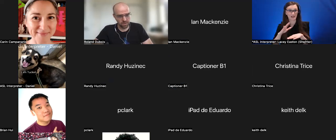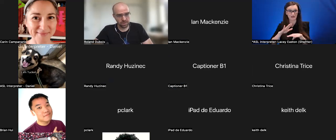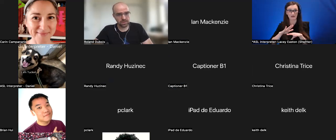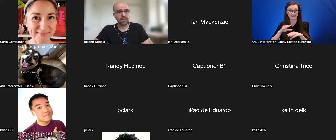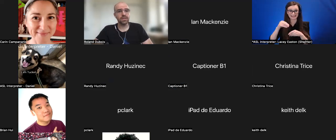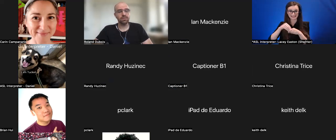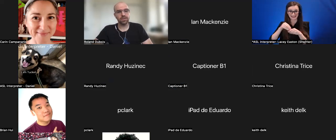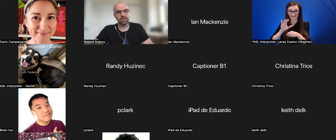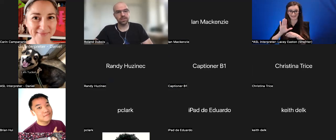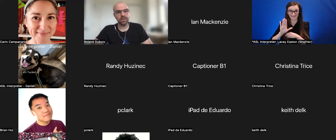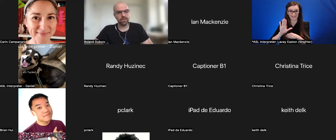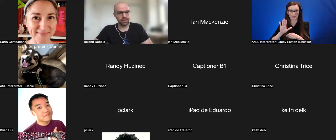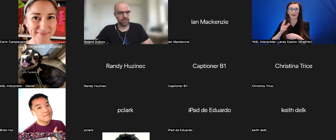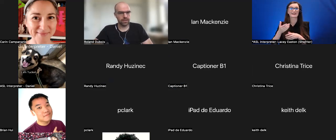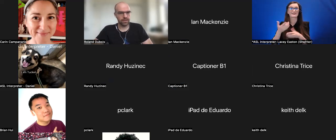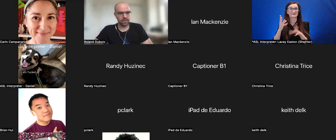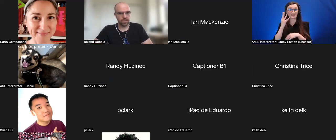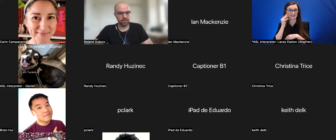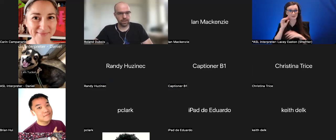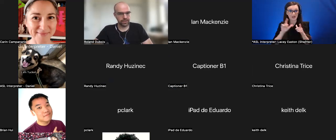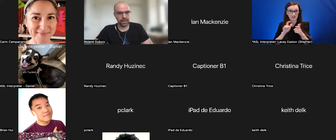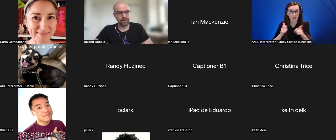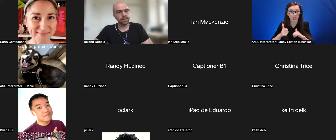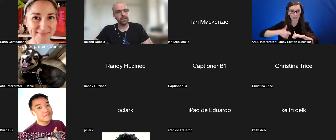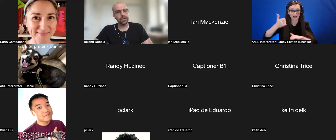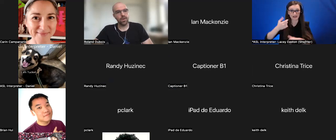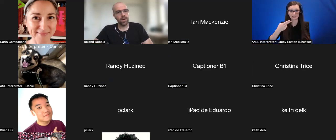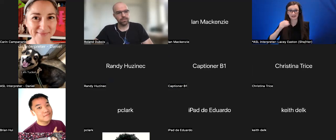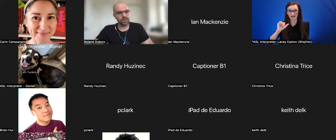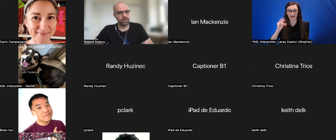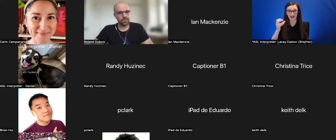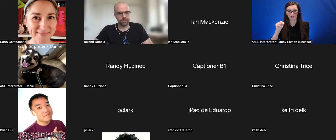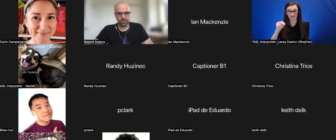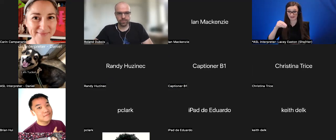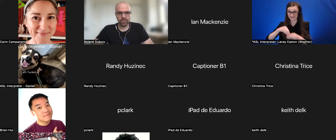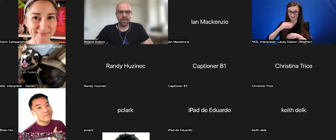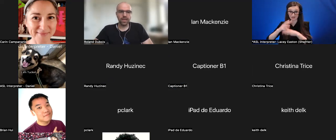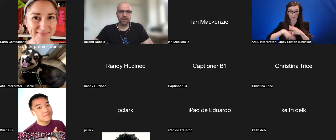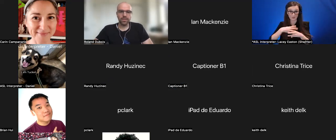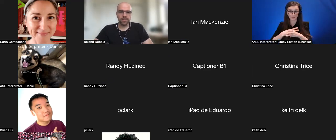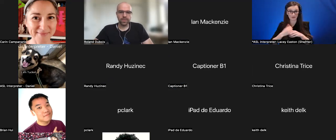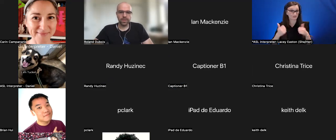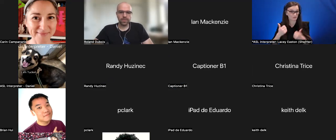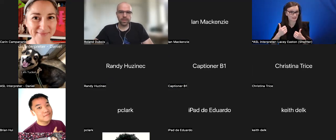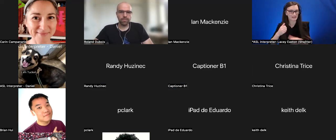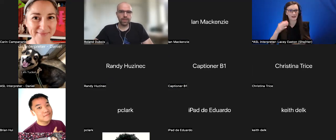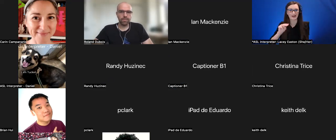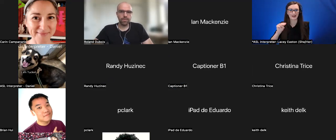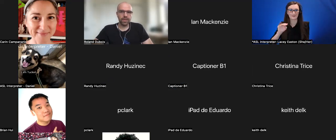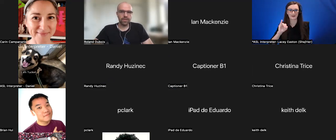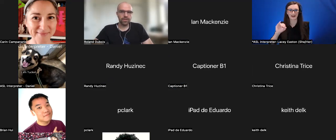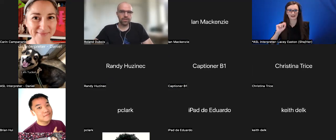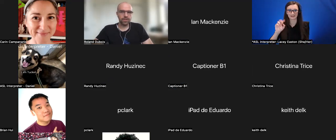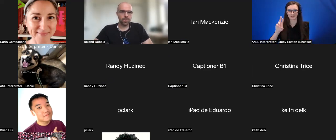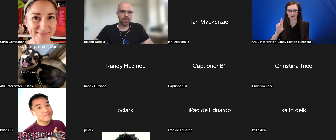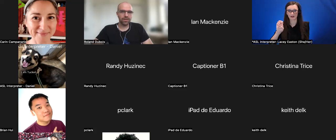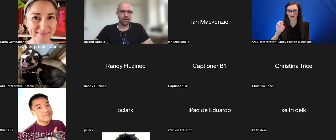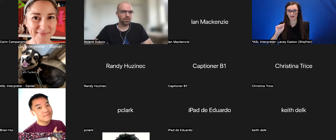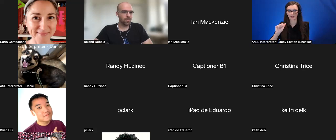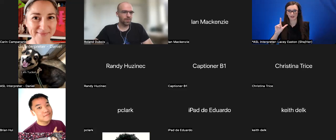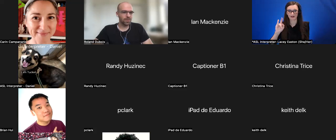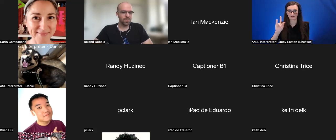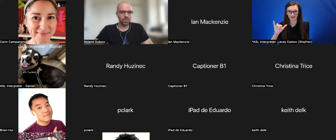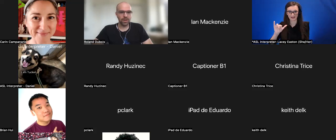world which is the M.I.T. reality hack. Maybe I can just throw the curveball to you, Brian.